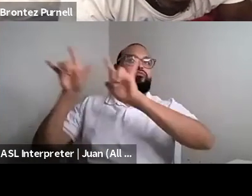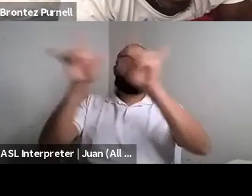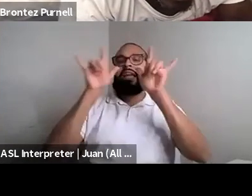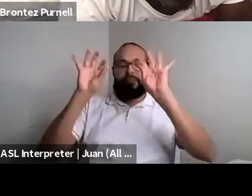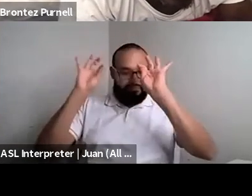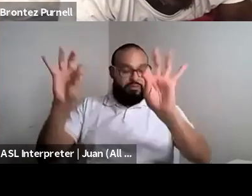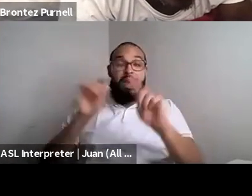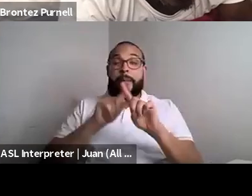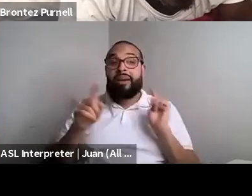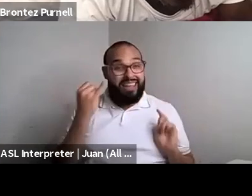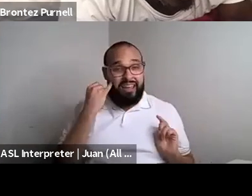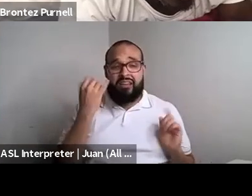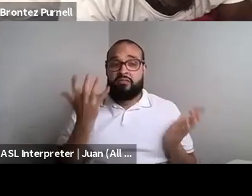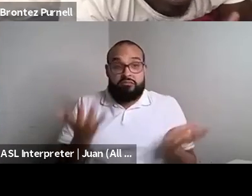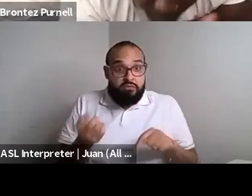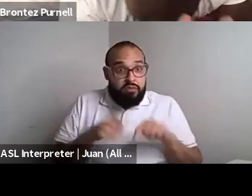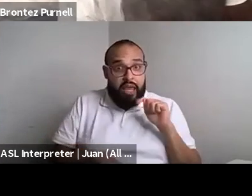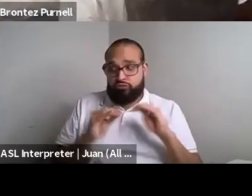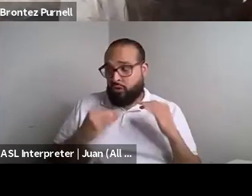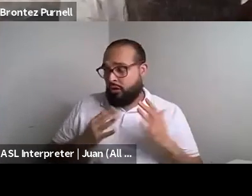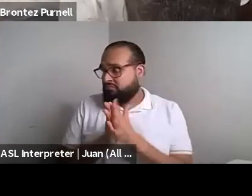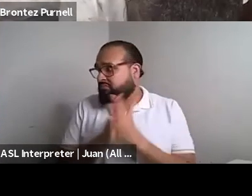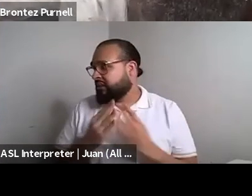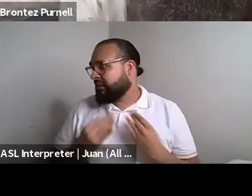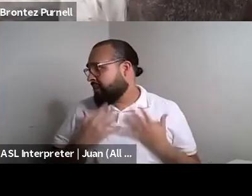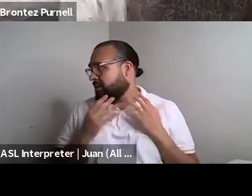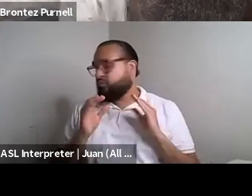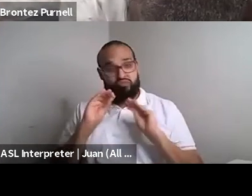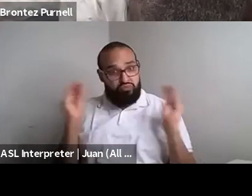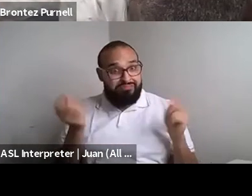Randa Jarrar she/they: eat cheese and write a dick sometimes like that's